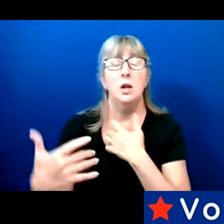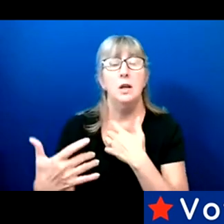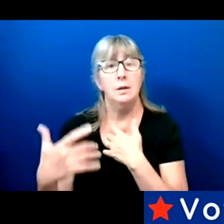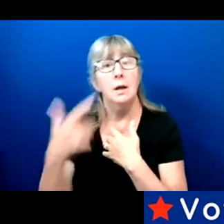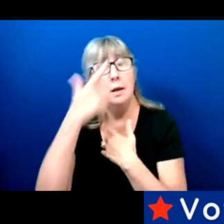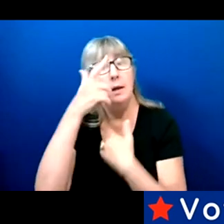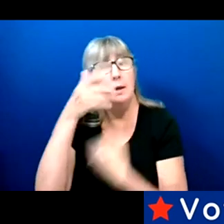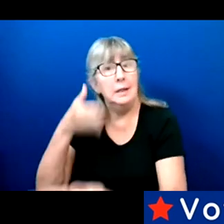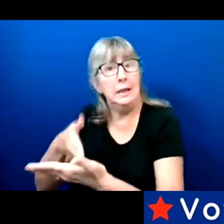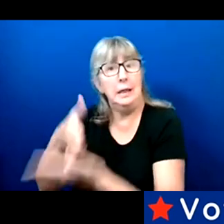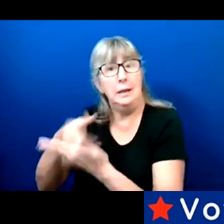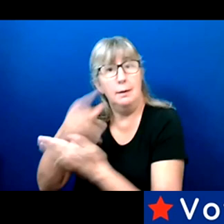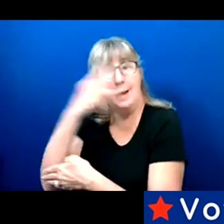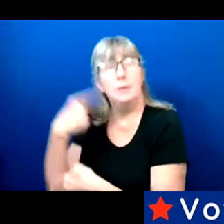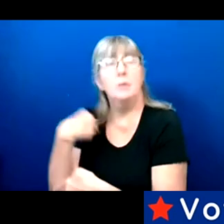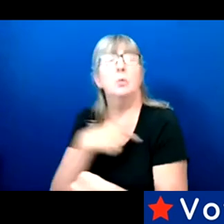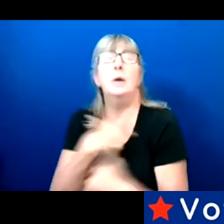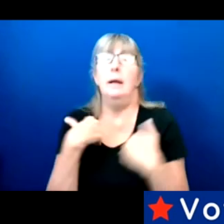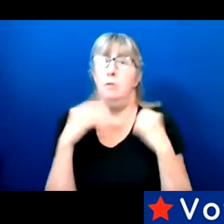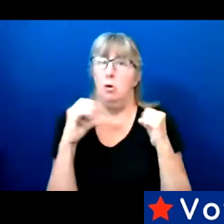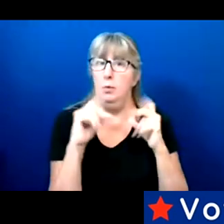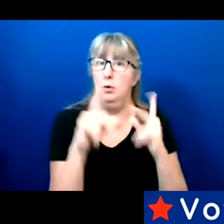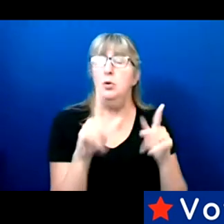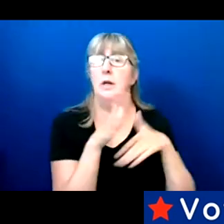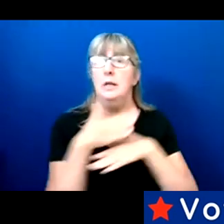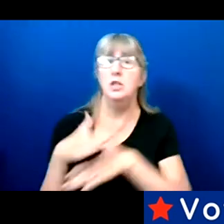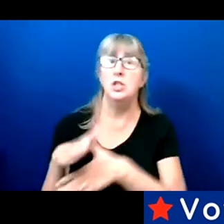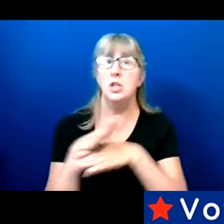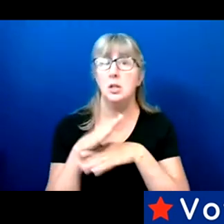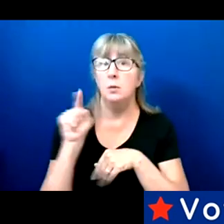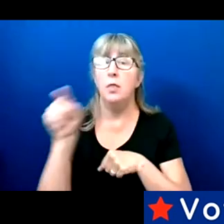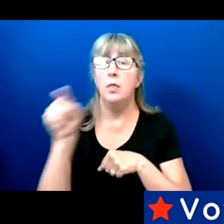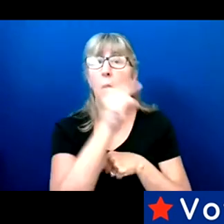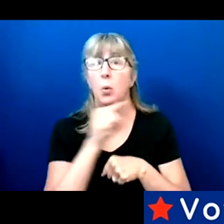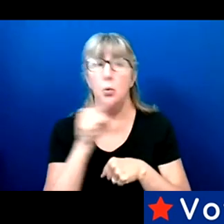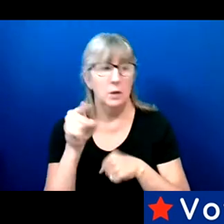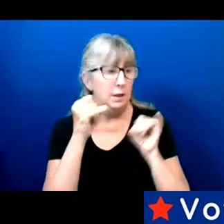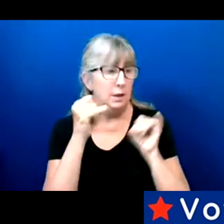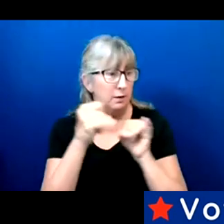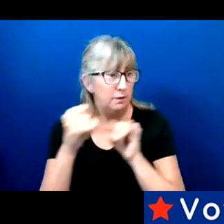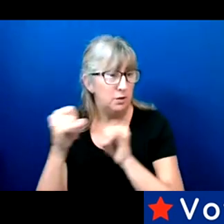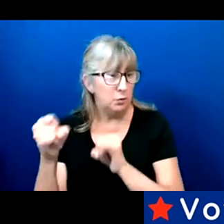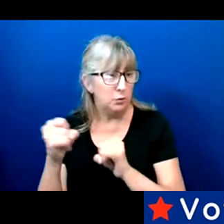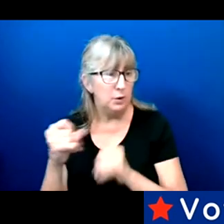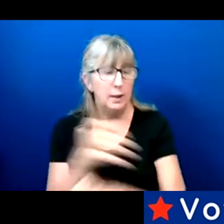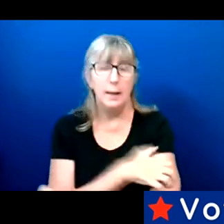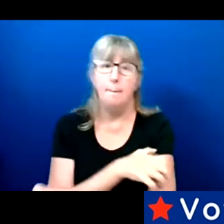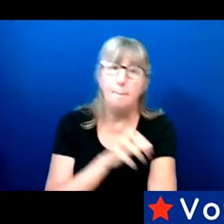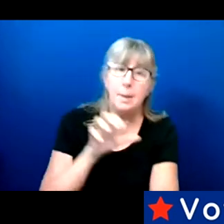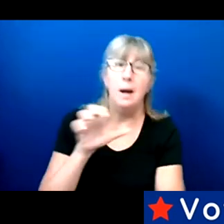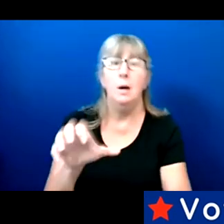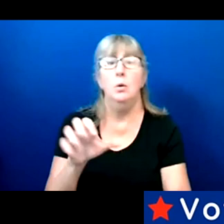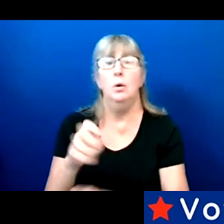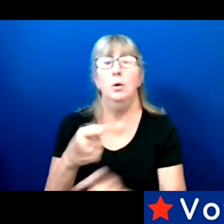We have an opportunity in sharing with those individuals empowered from the perspective